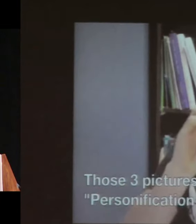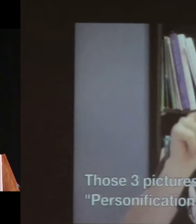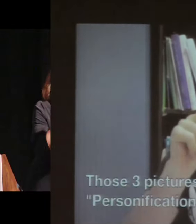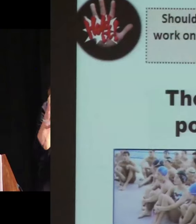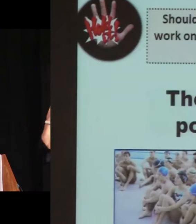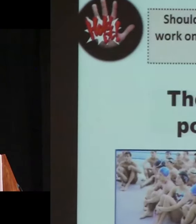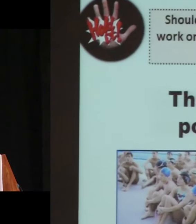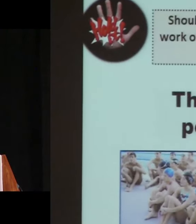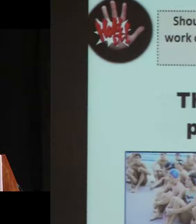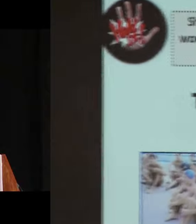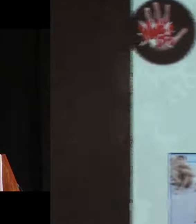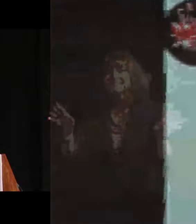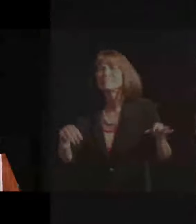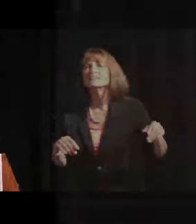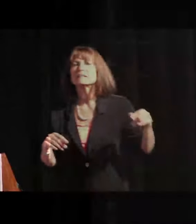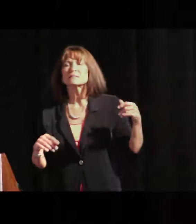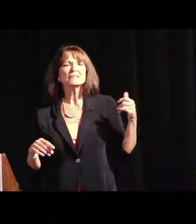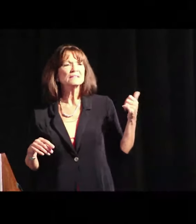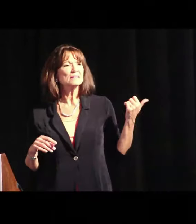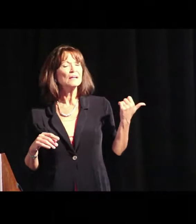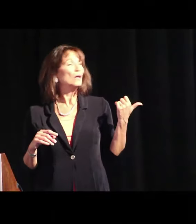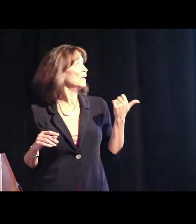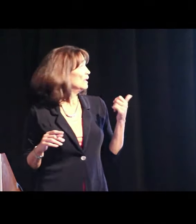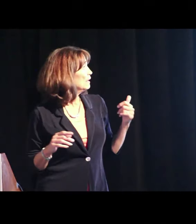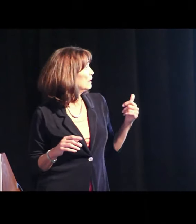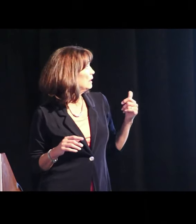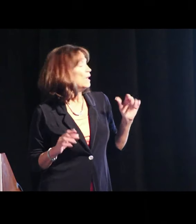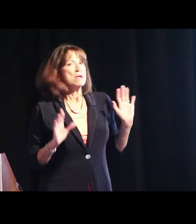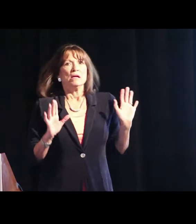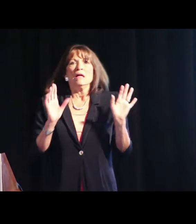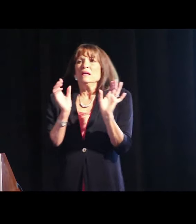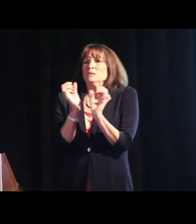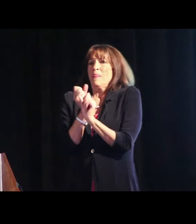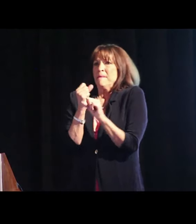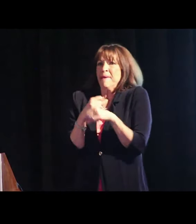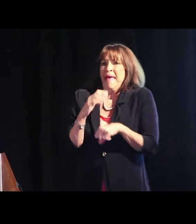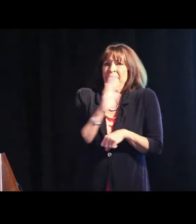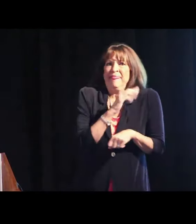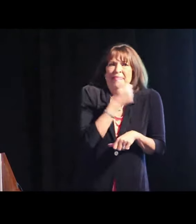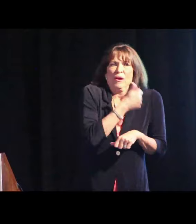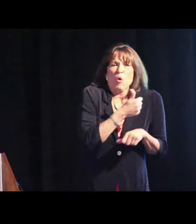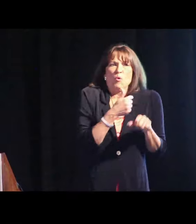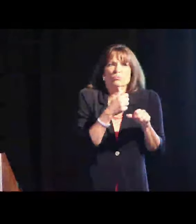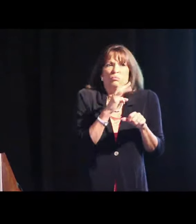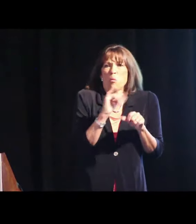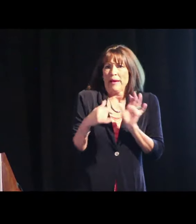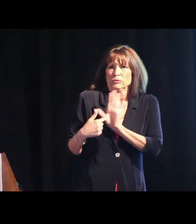I think that gives the idea. So they made their own way